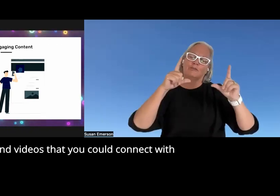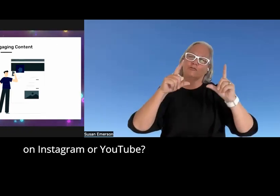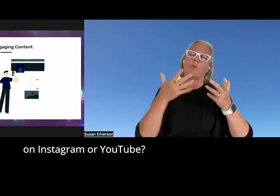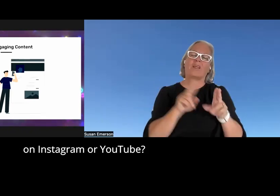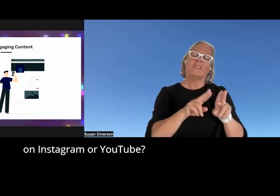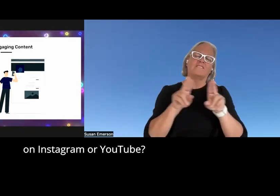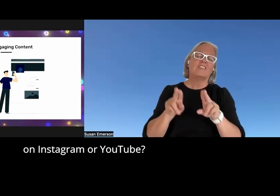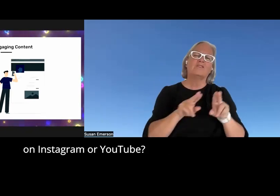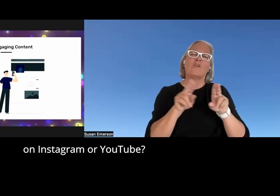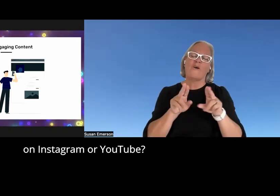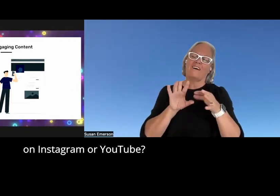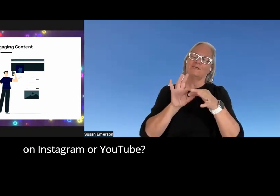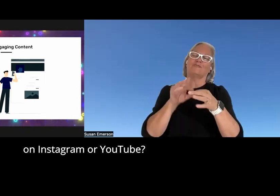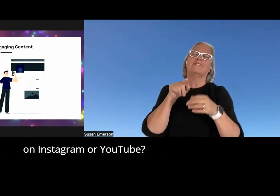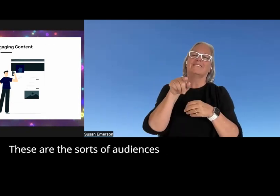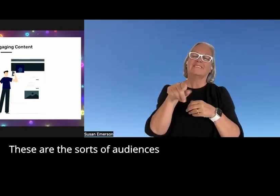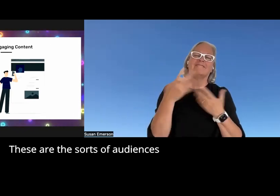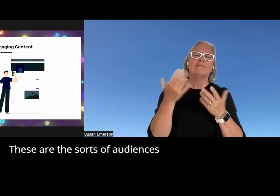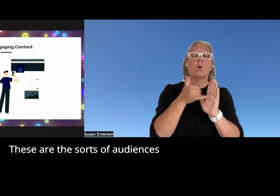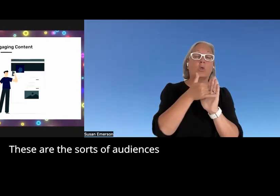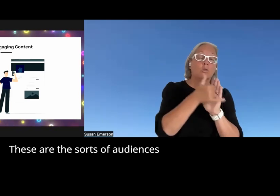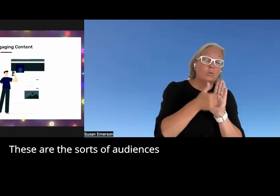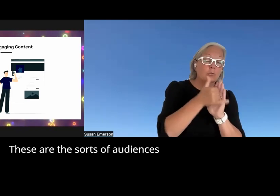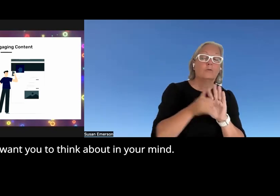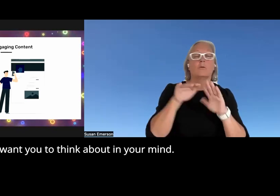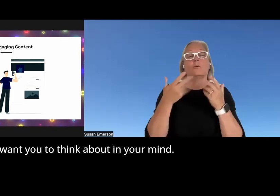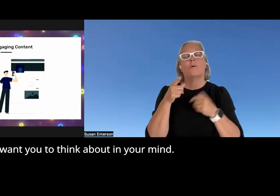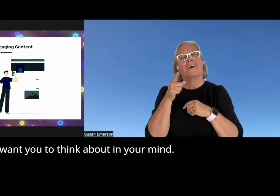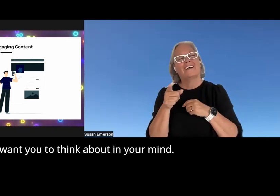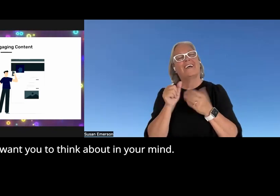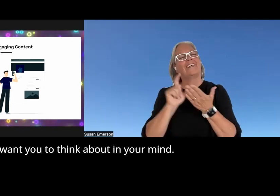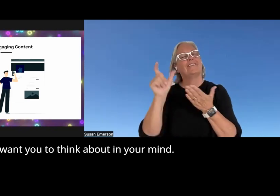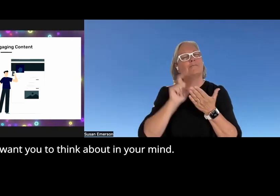with on Instagram or YouTube these are the sorts of audiences I want you to think about in your